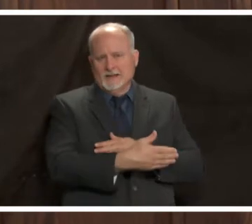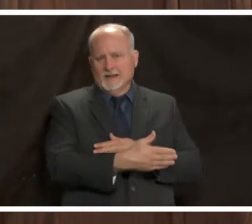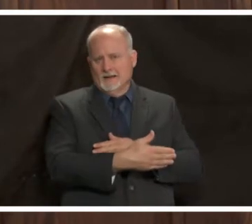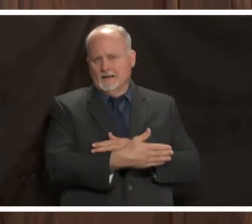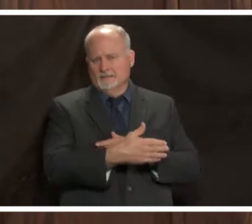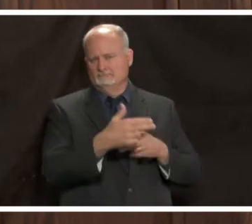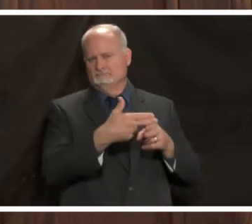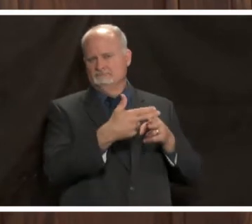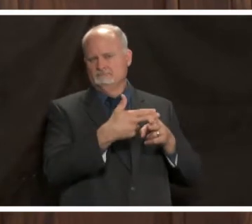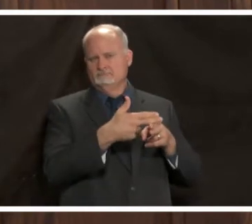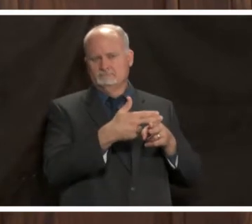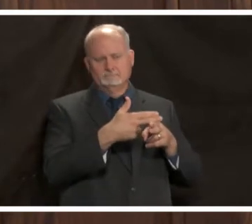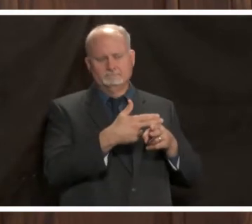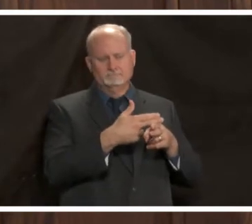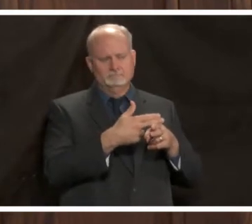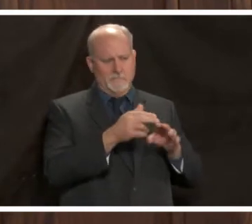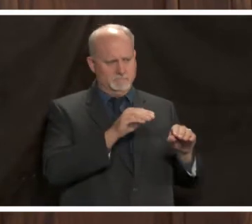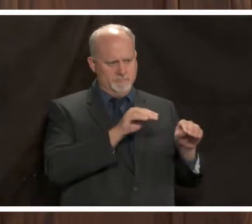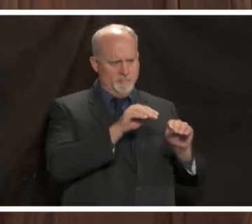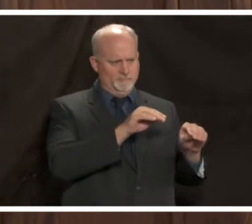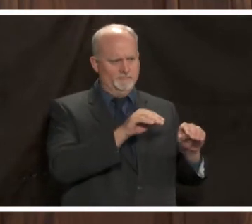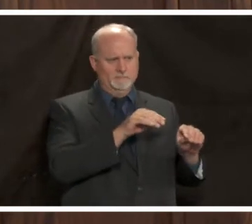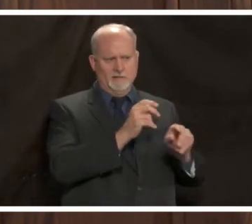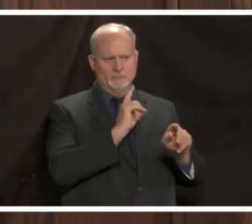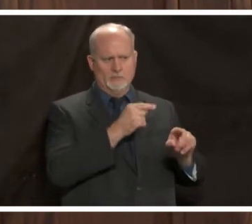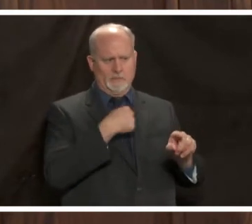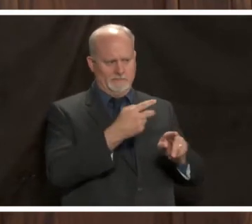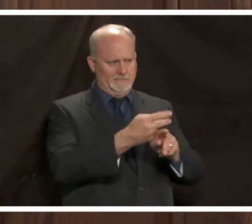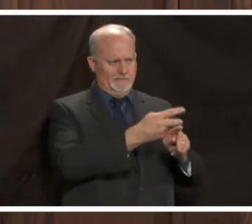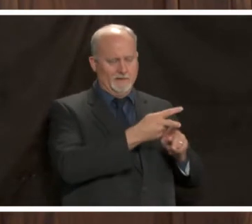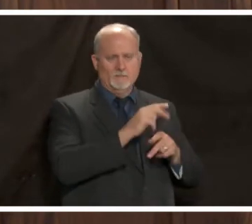just to move things around and make sure that we can accommodate all our patients needs